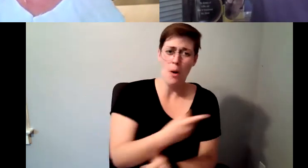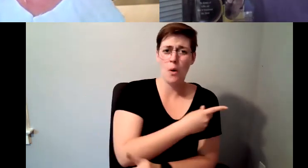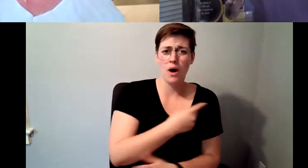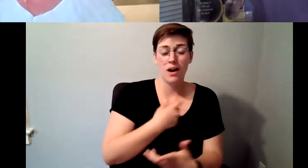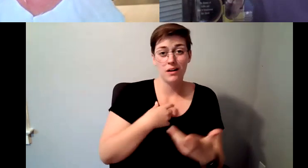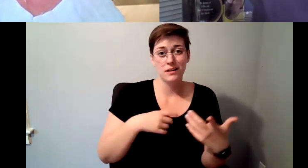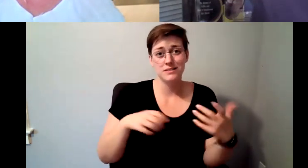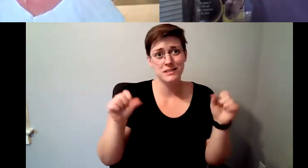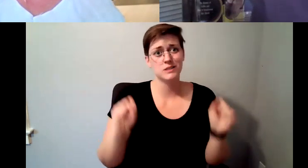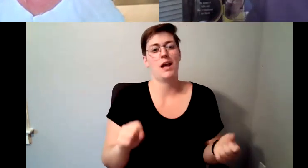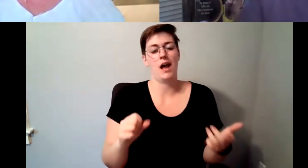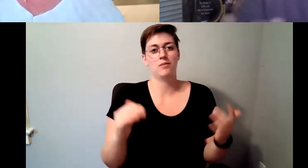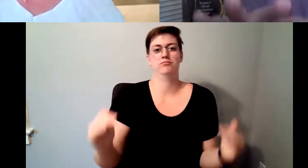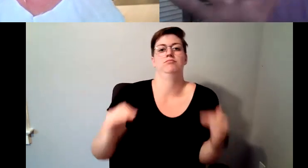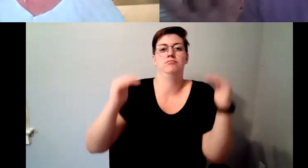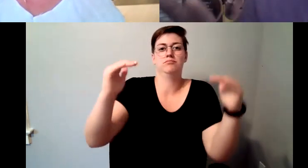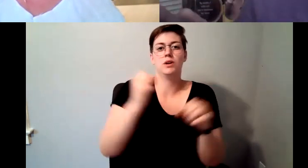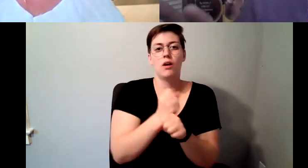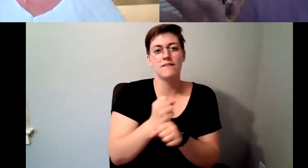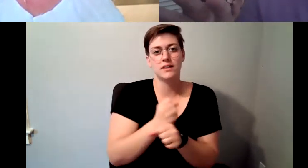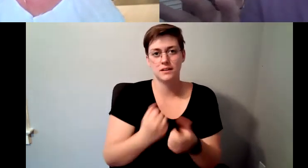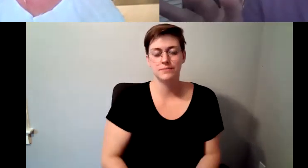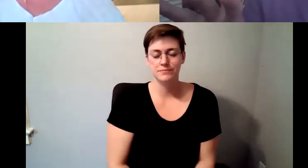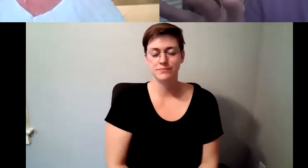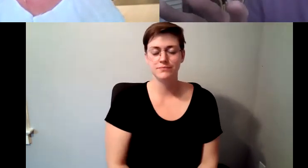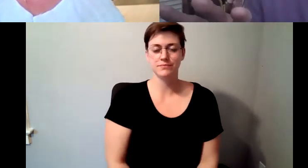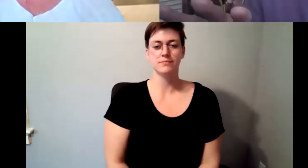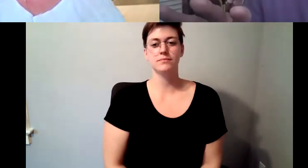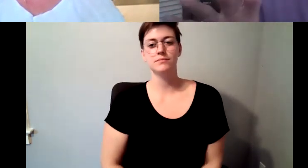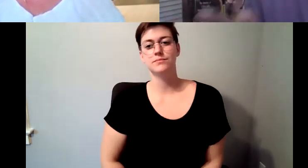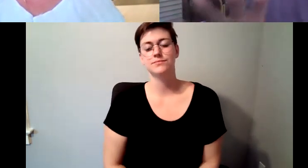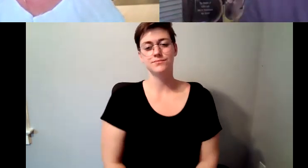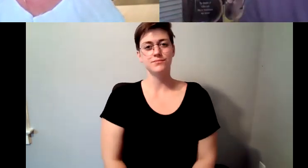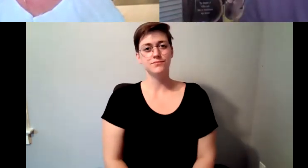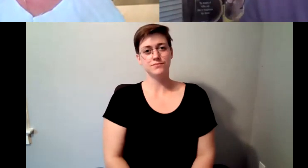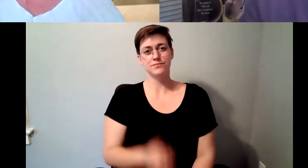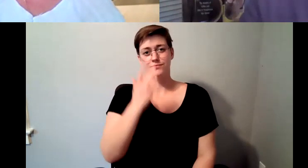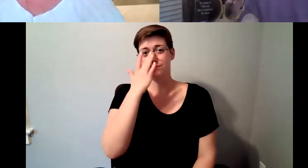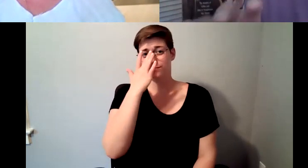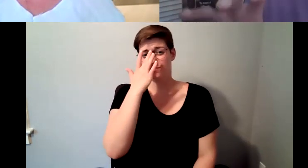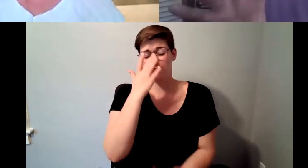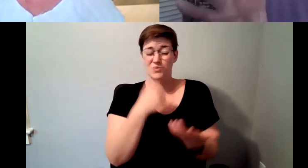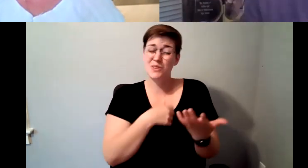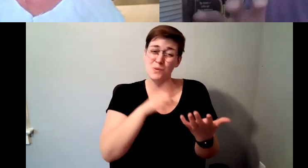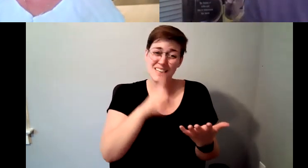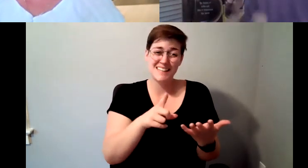place and the most think of it as the most the simplification, we we were drinking bad